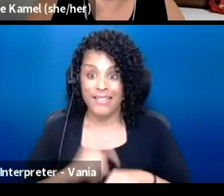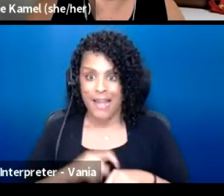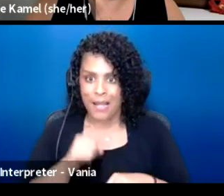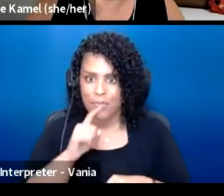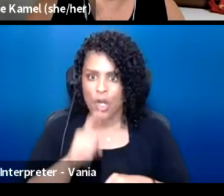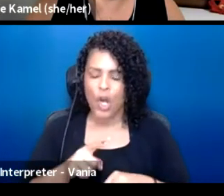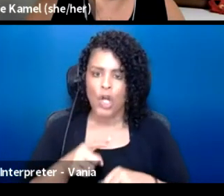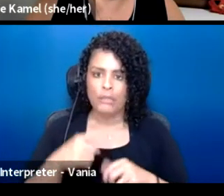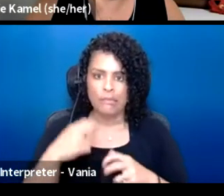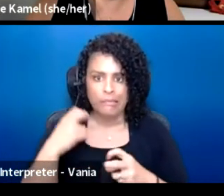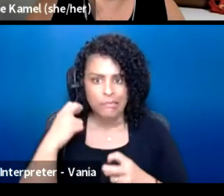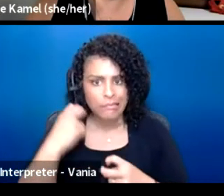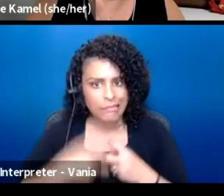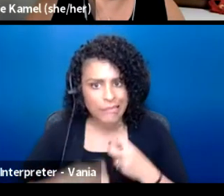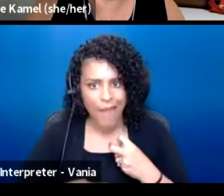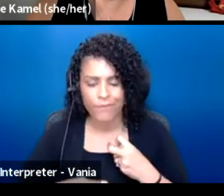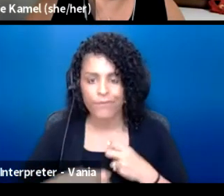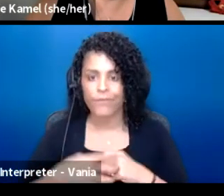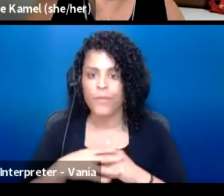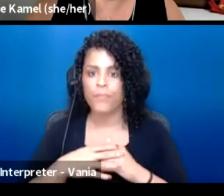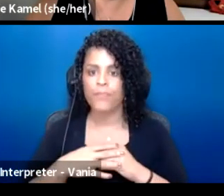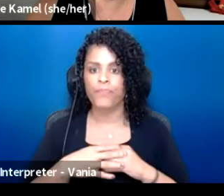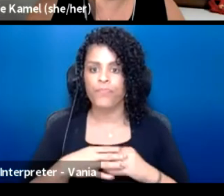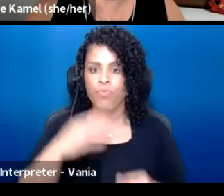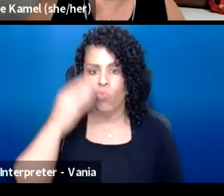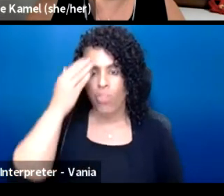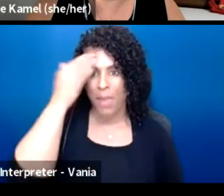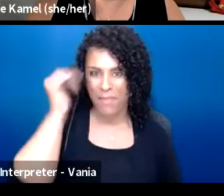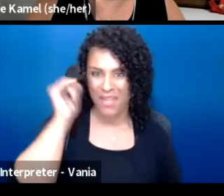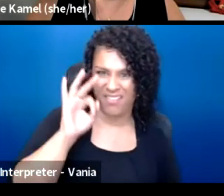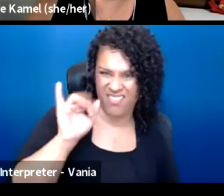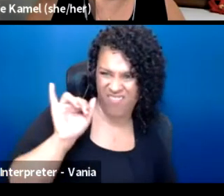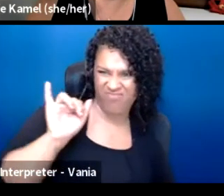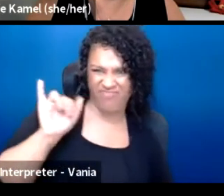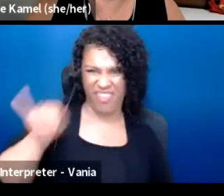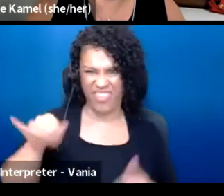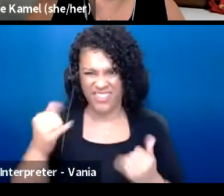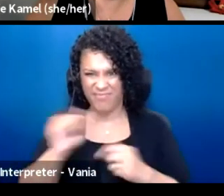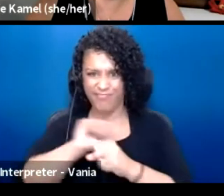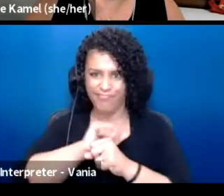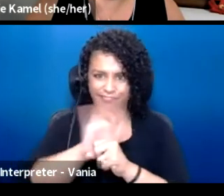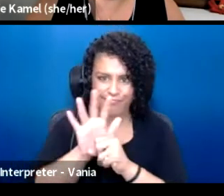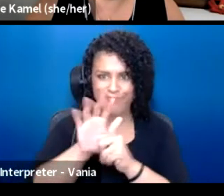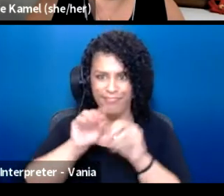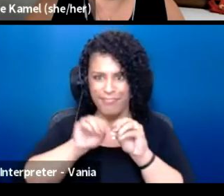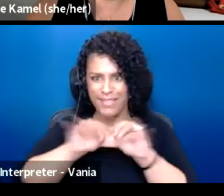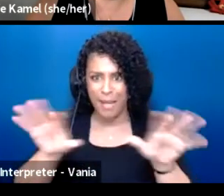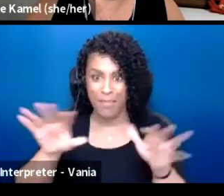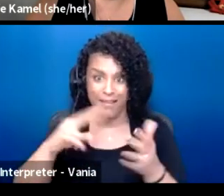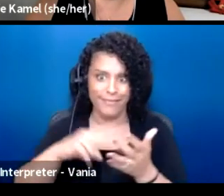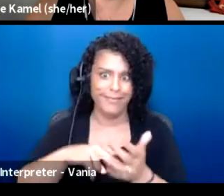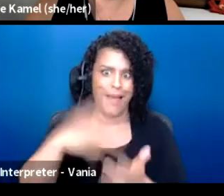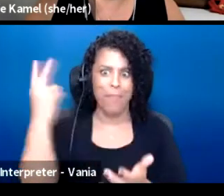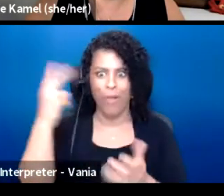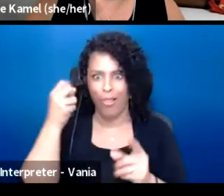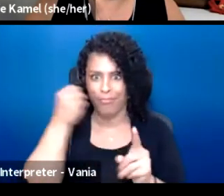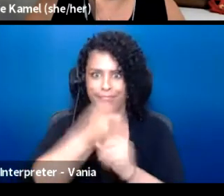and because of the pandemic, the whole pandemic of public health crisis